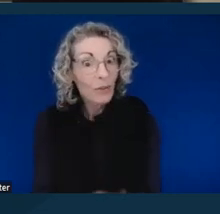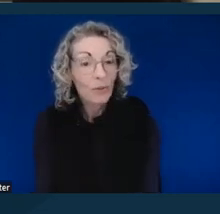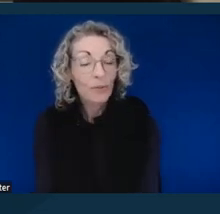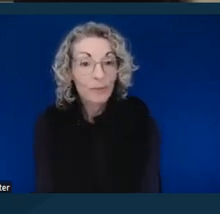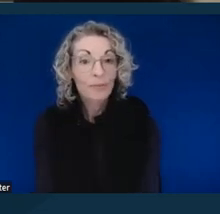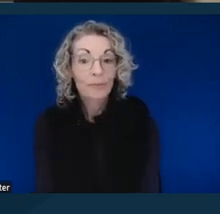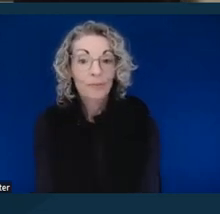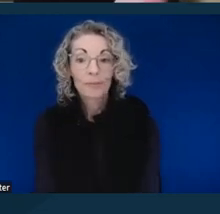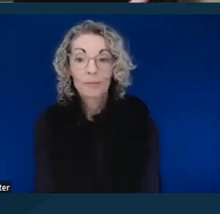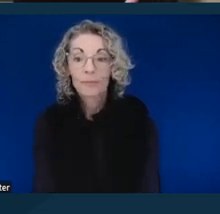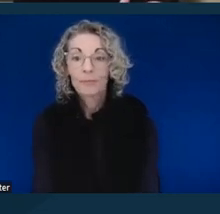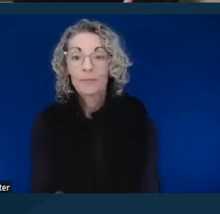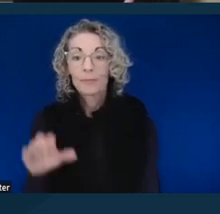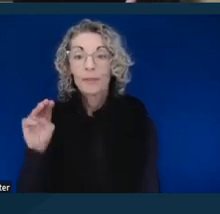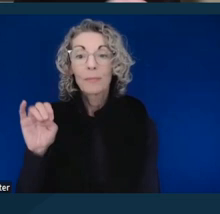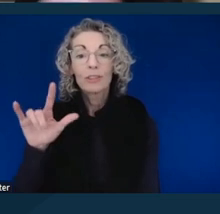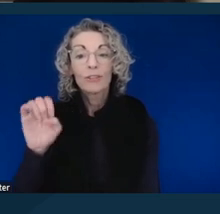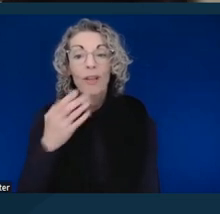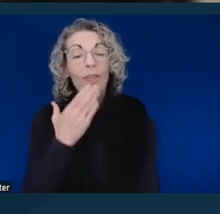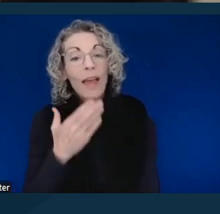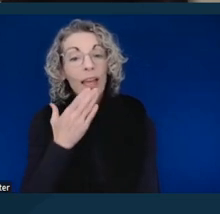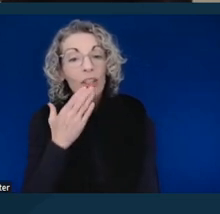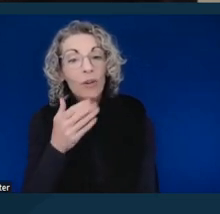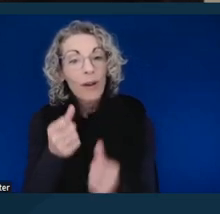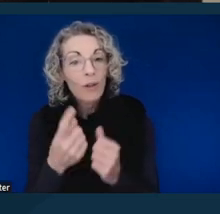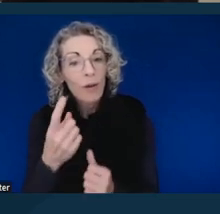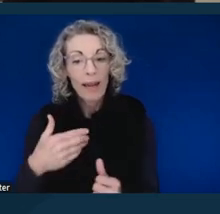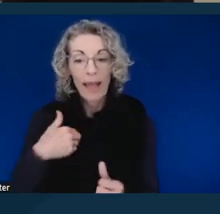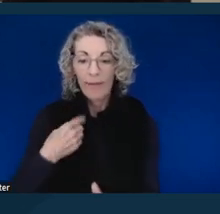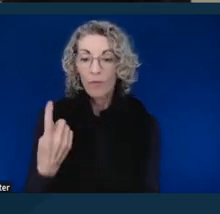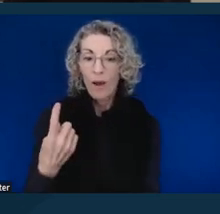[Michelle] Thanks again, everybody. We have one question in the Q&A and two minutes left.